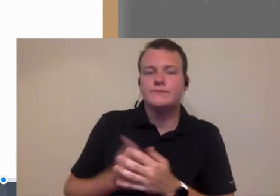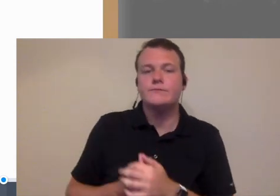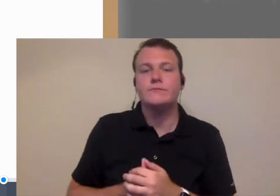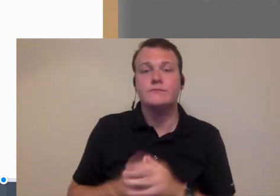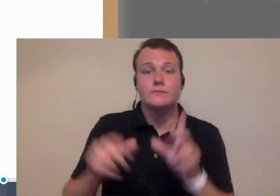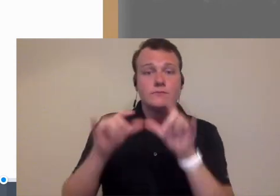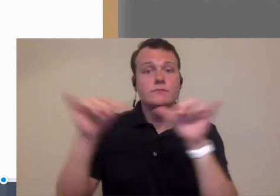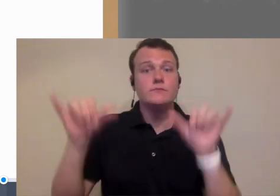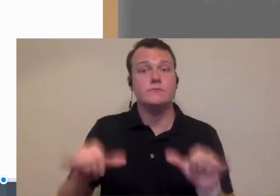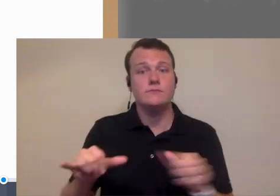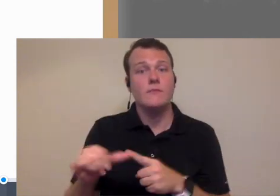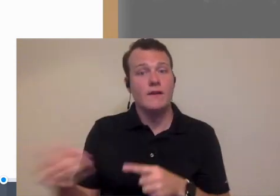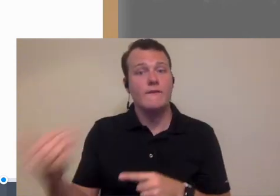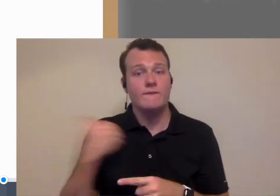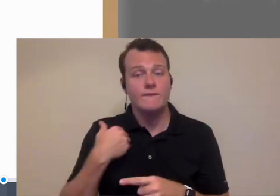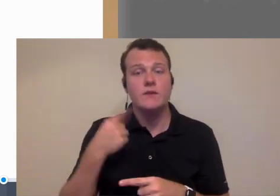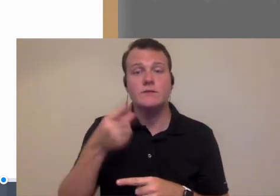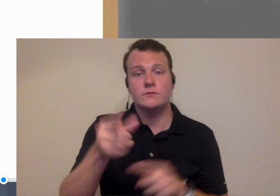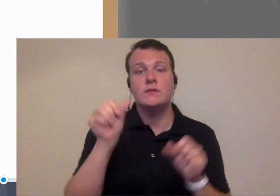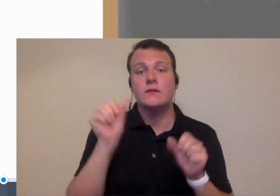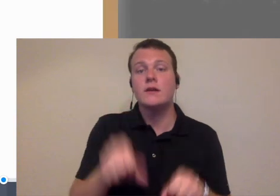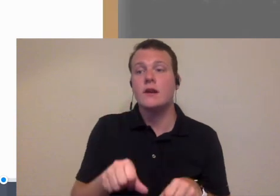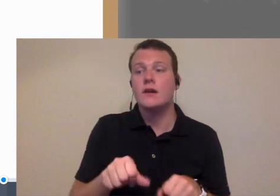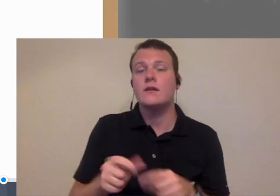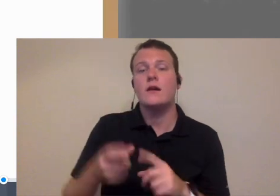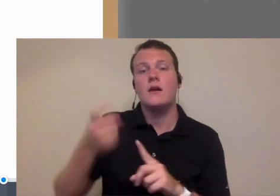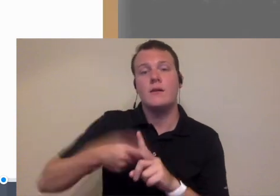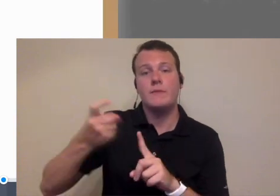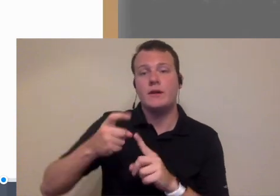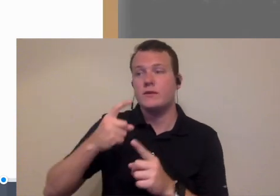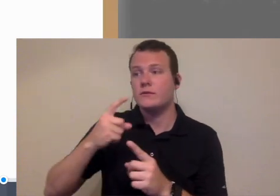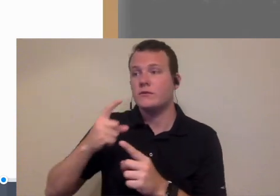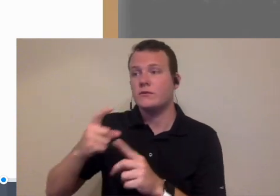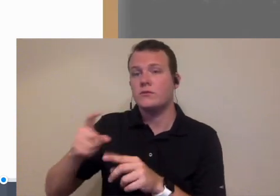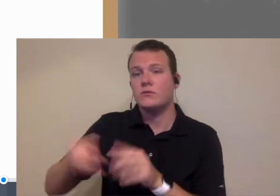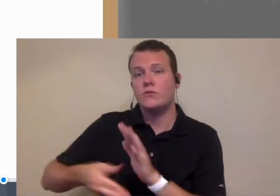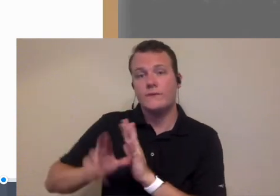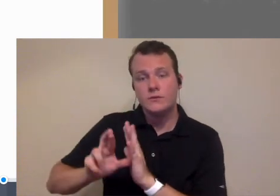so you systems are very much in place to enable you to get automated reviews you